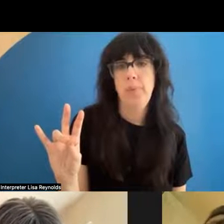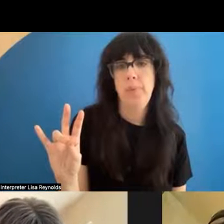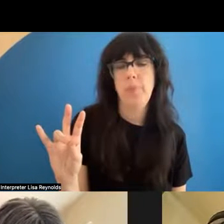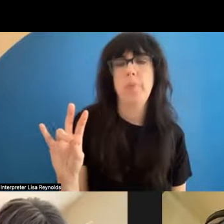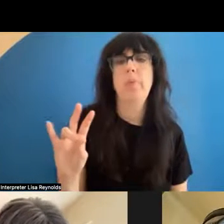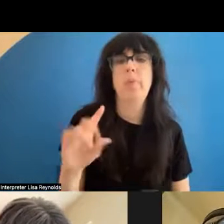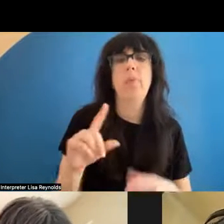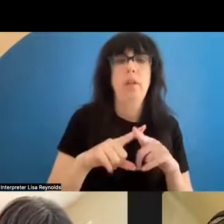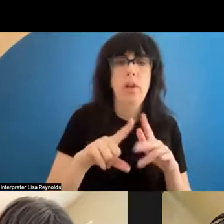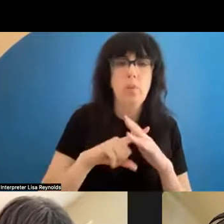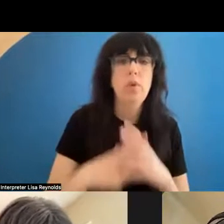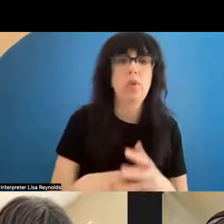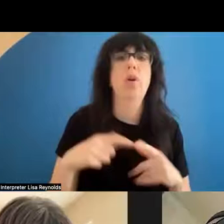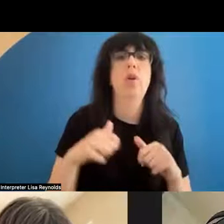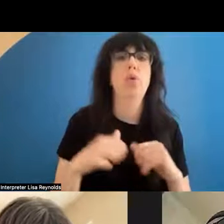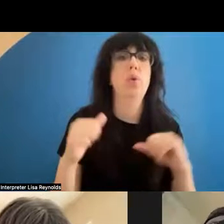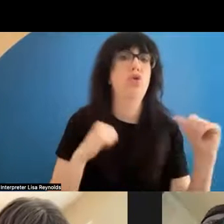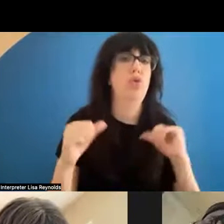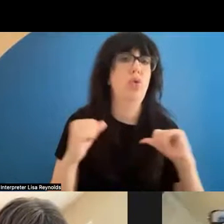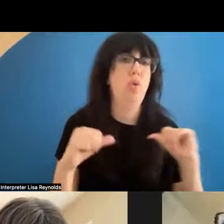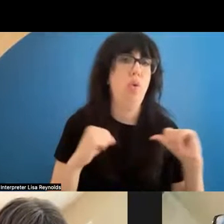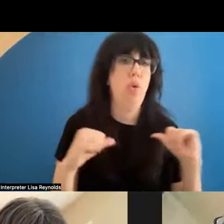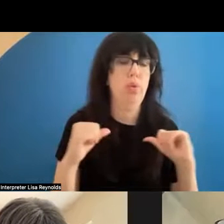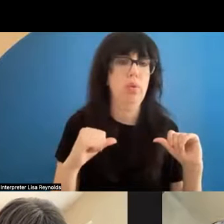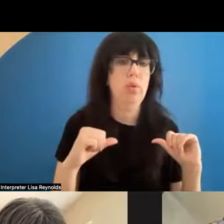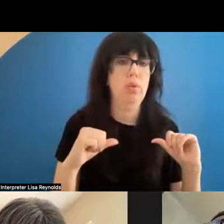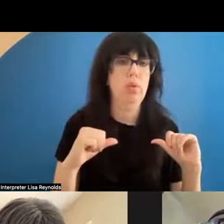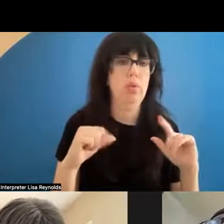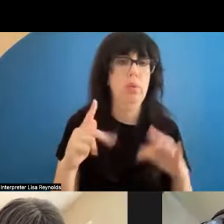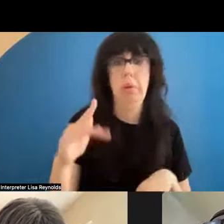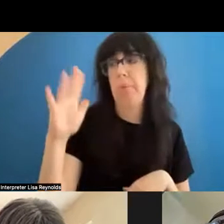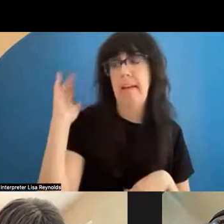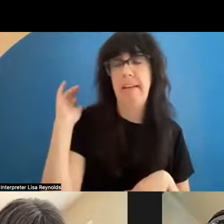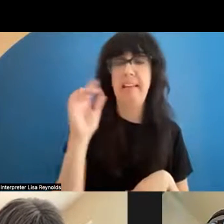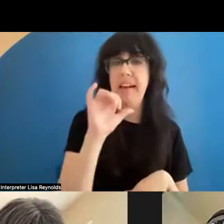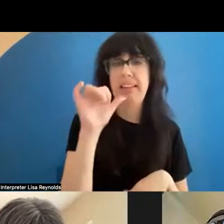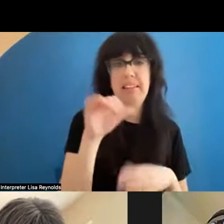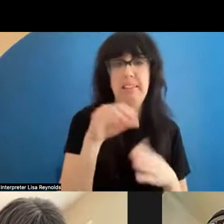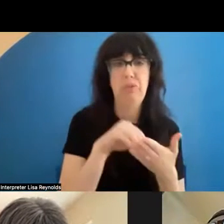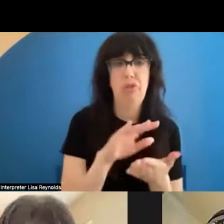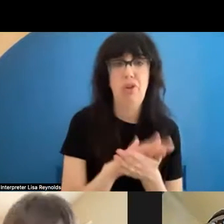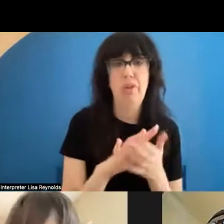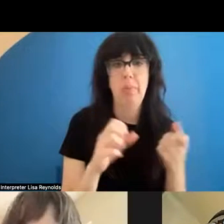dancing. And even then I didn't document what was going on. We